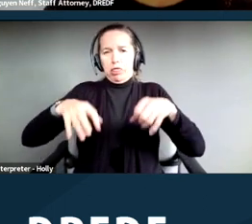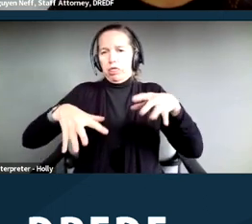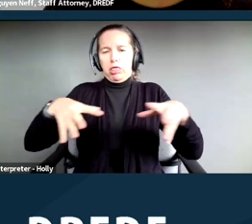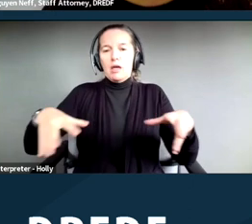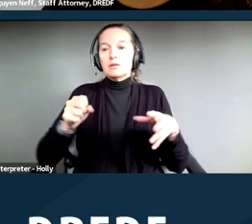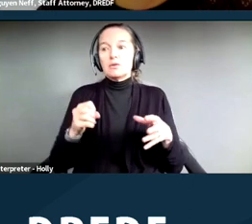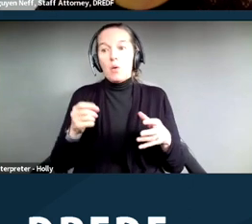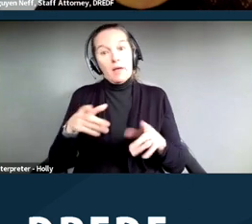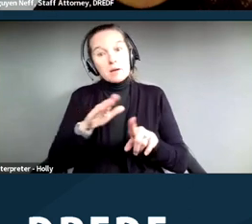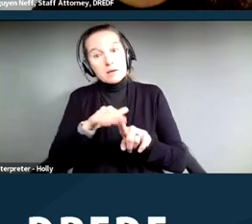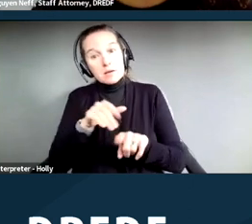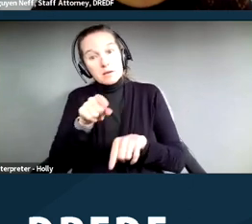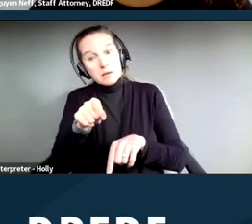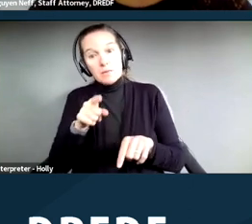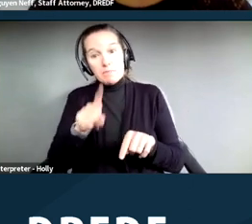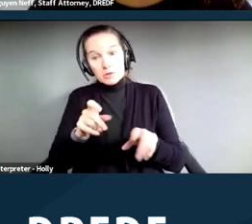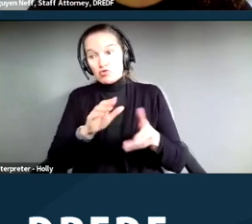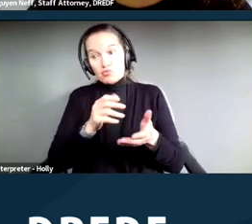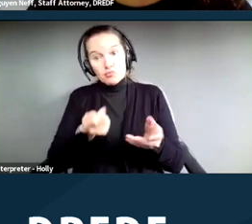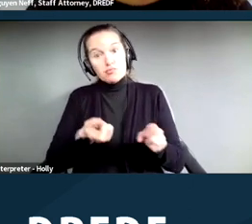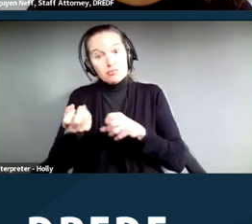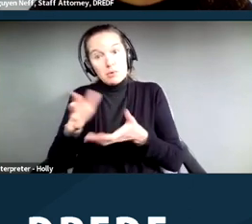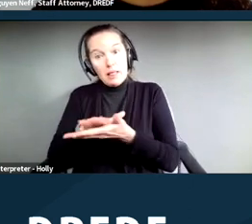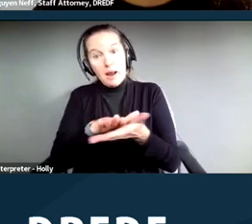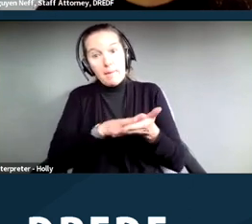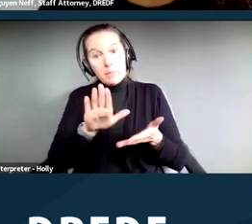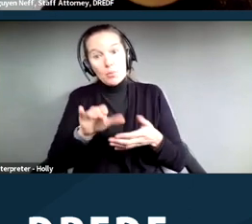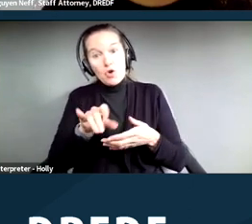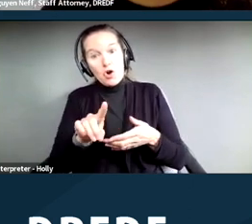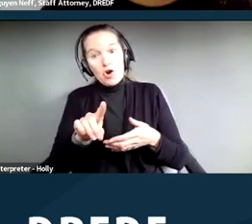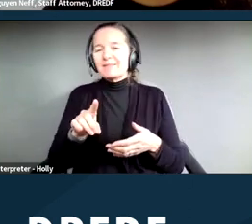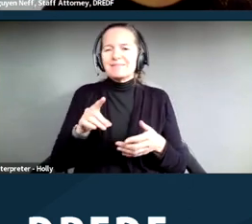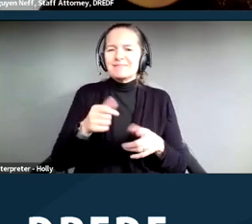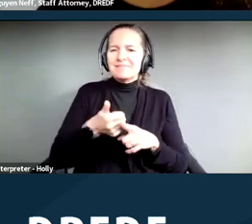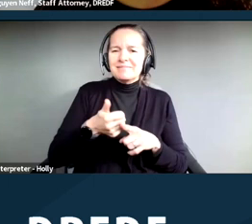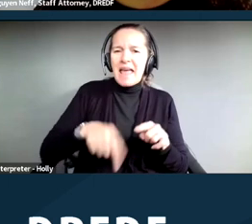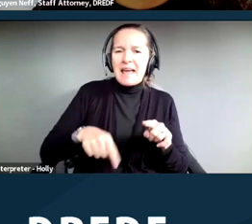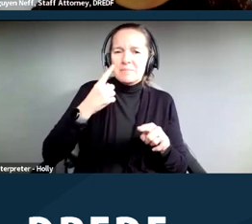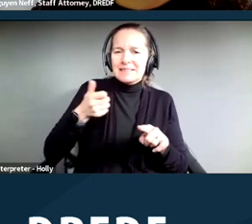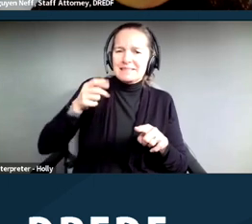couldn't comply with because of his disability. So he had asked for a reasonable modification